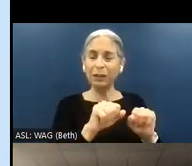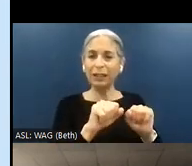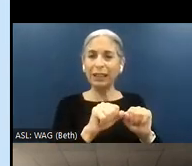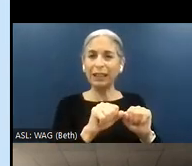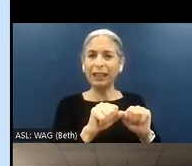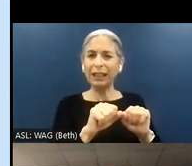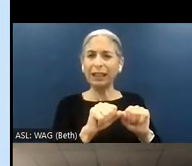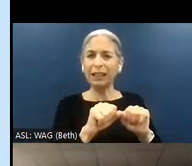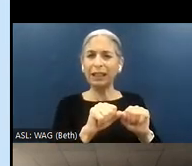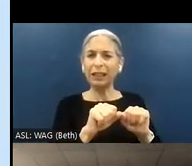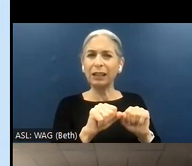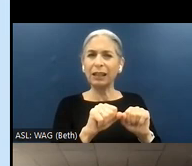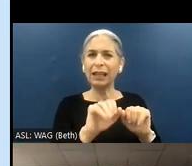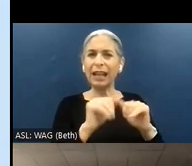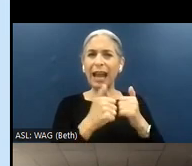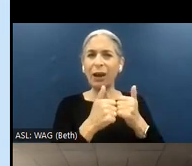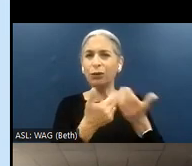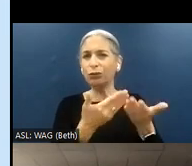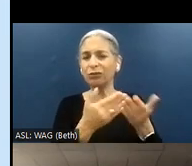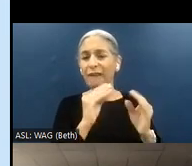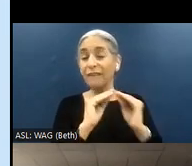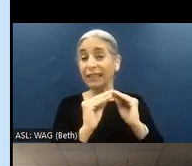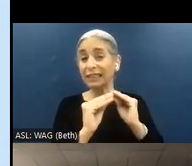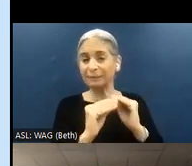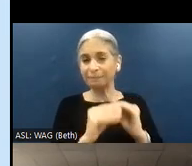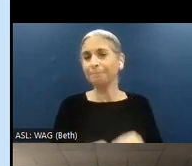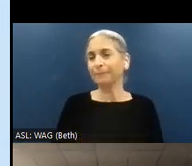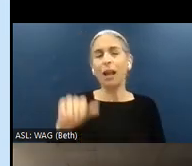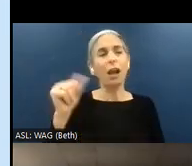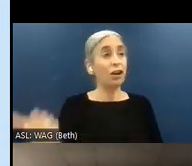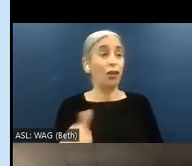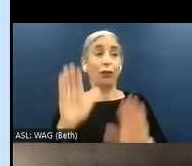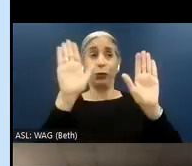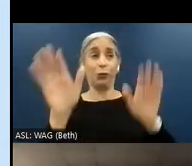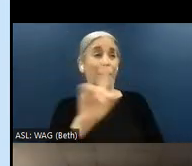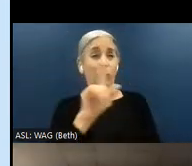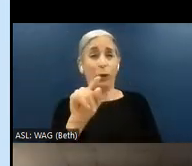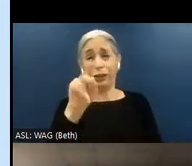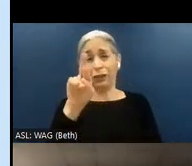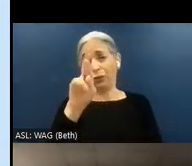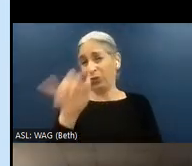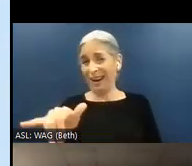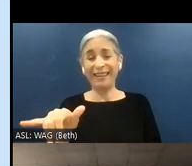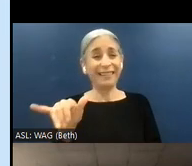gaps they need to fix? Yeah, another great question, Ray. The problem